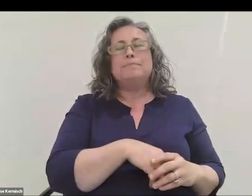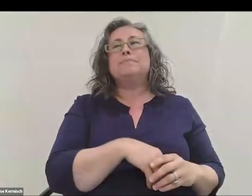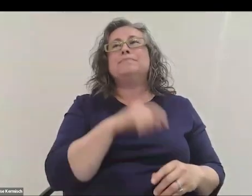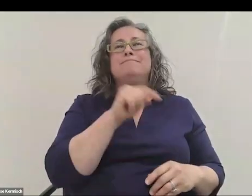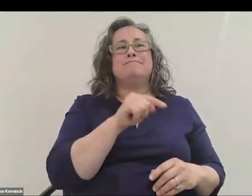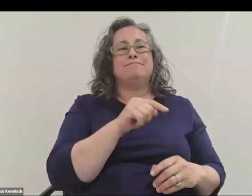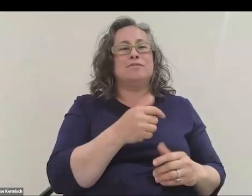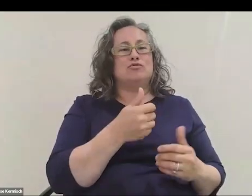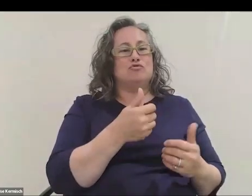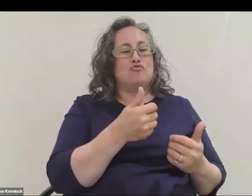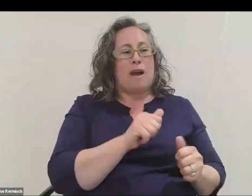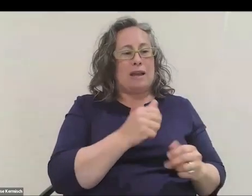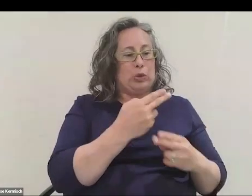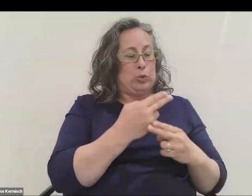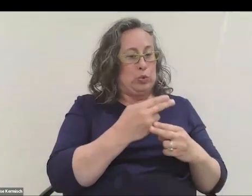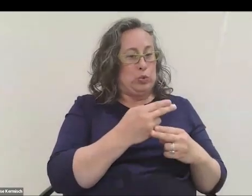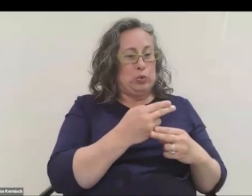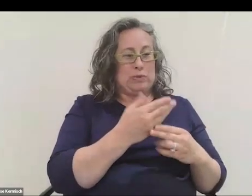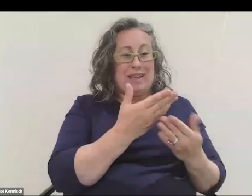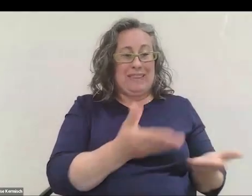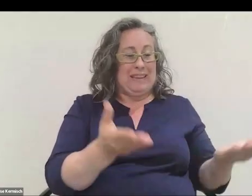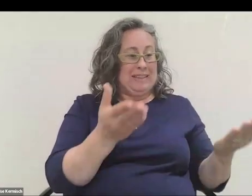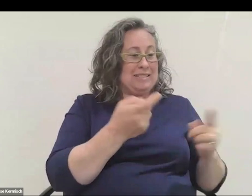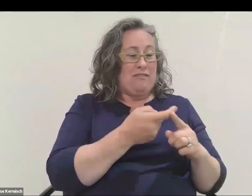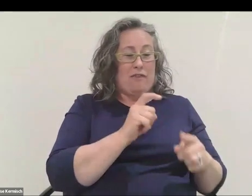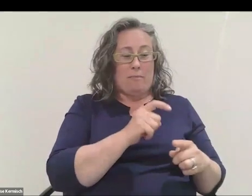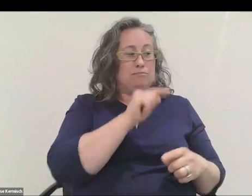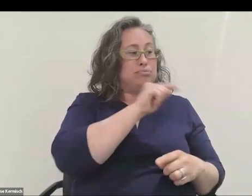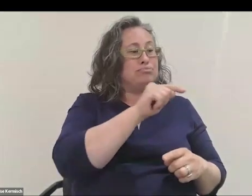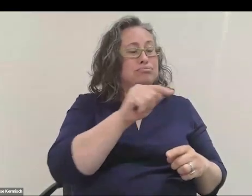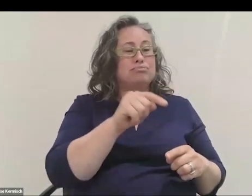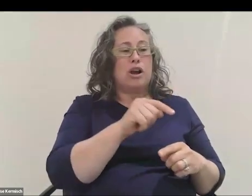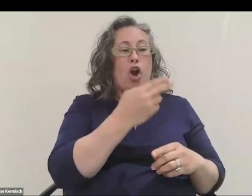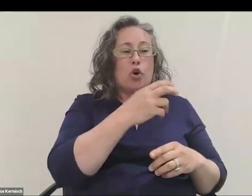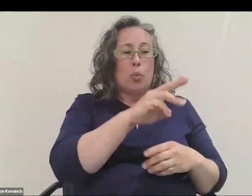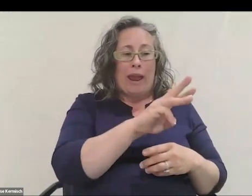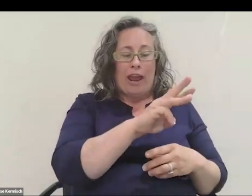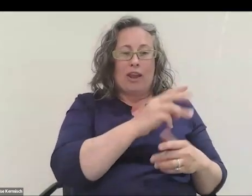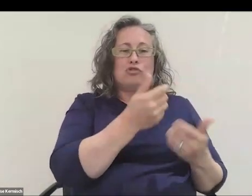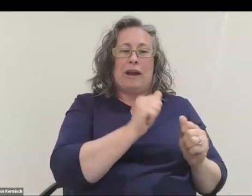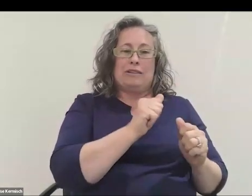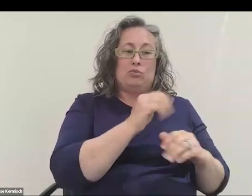off-the-shelf pieces of hardware and trying to build something fully functional in space to try and reduce the cost.